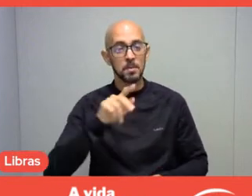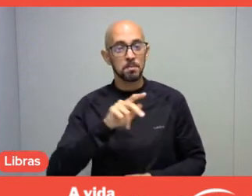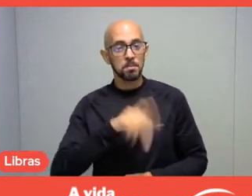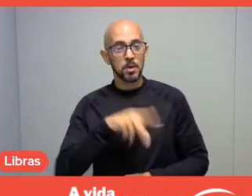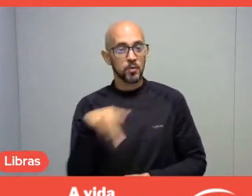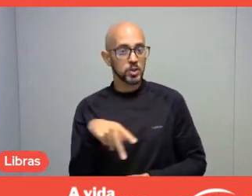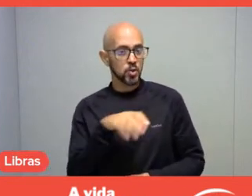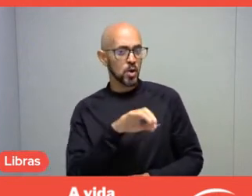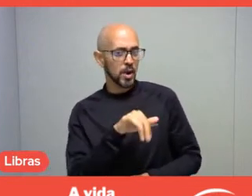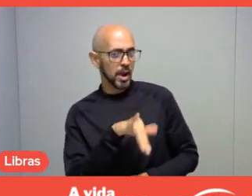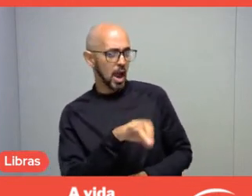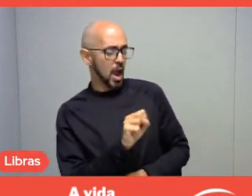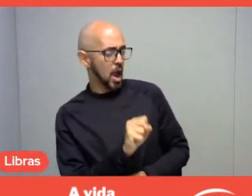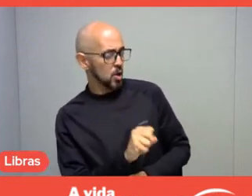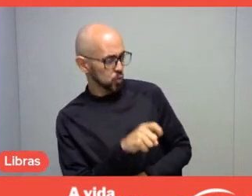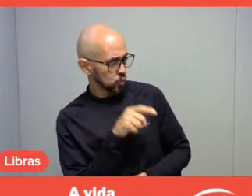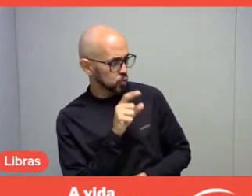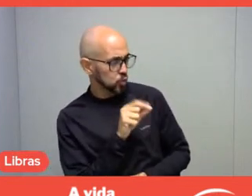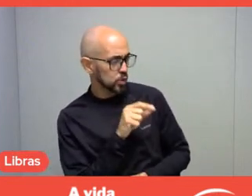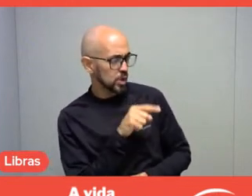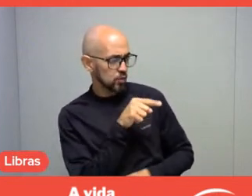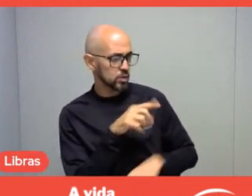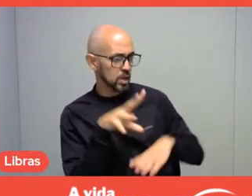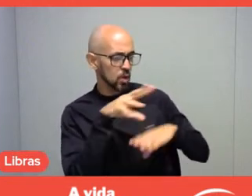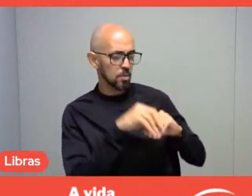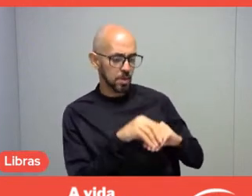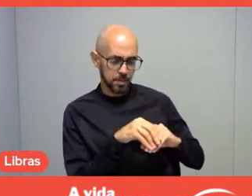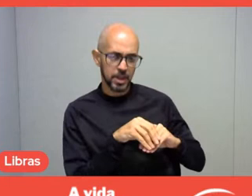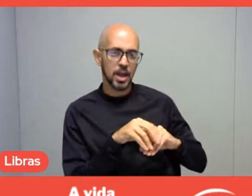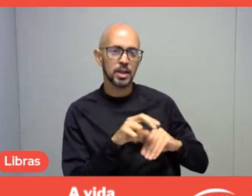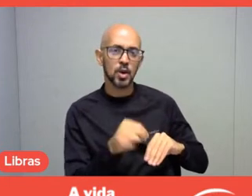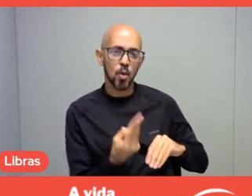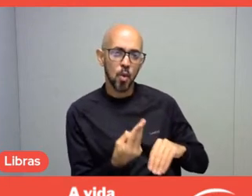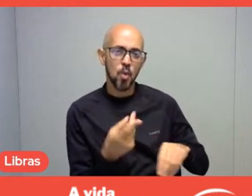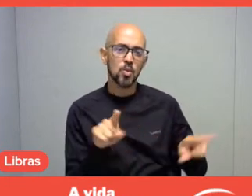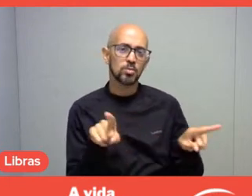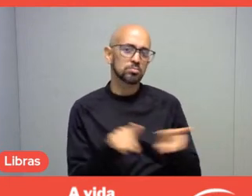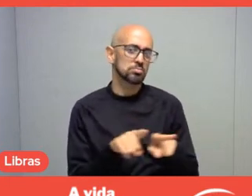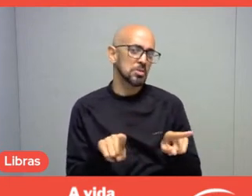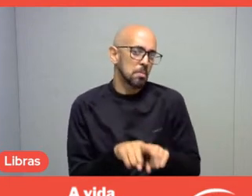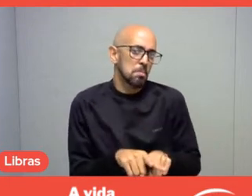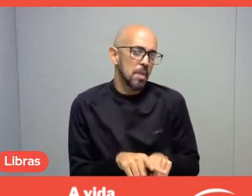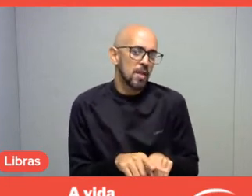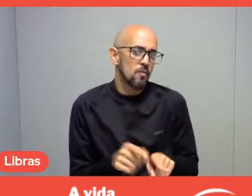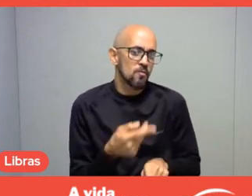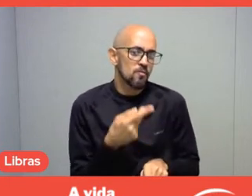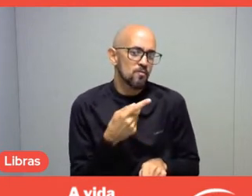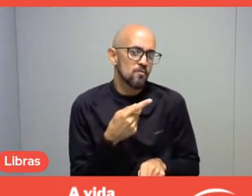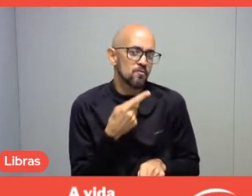what would you add or would not say that happens this way